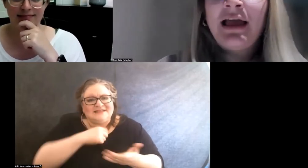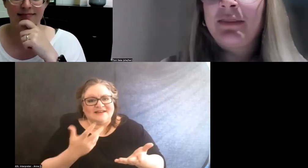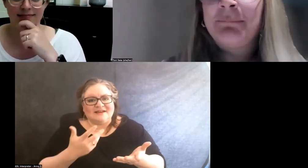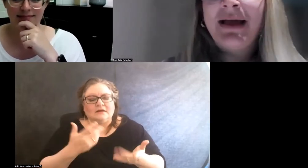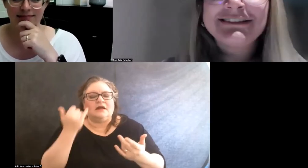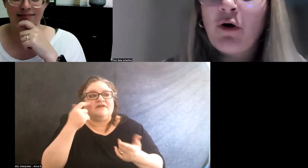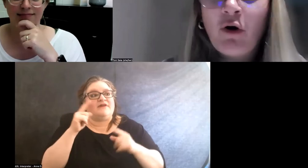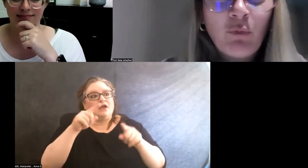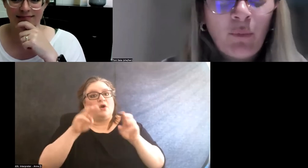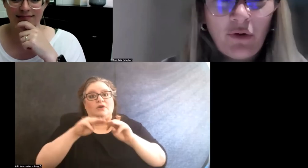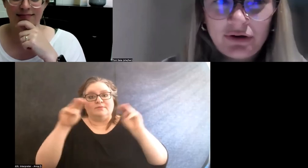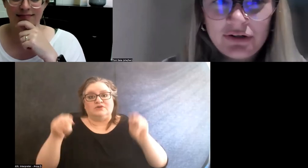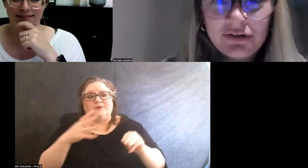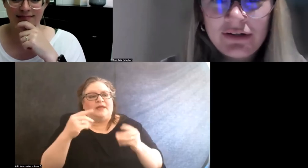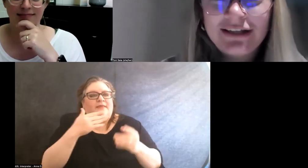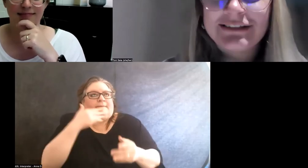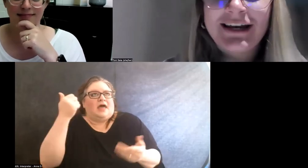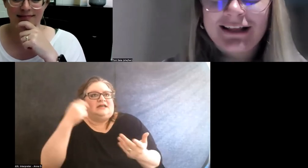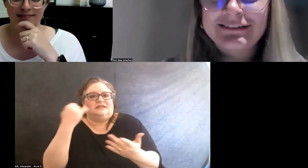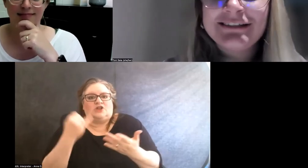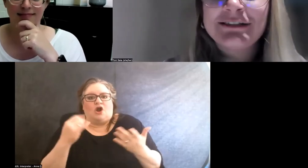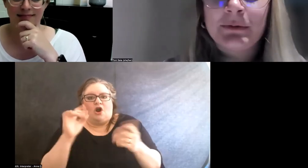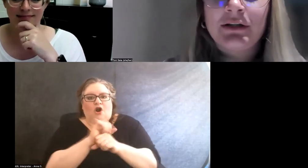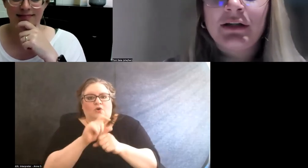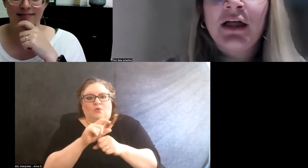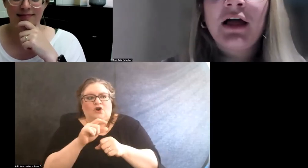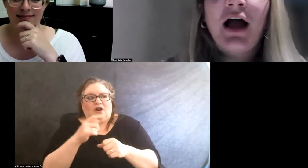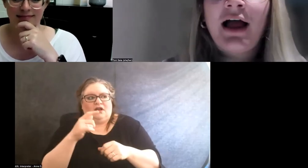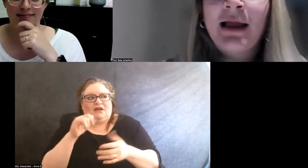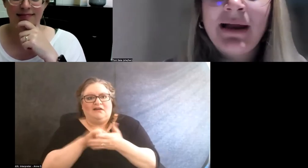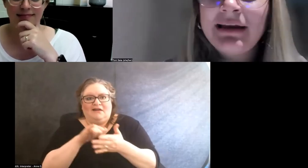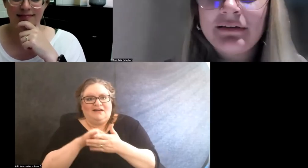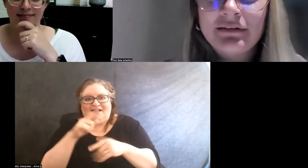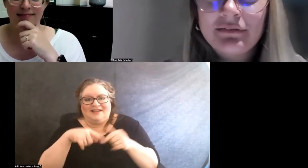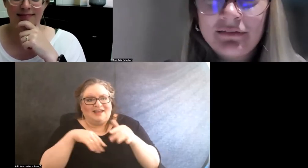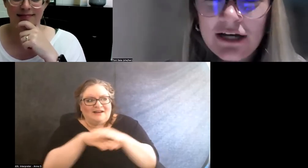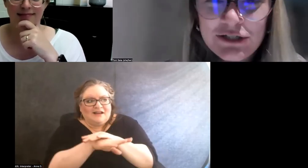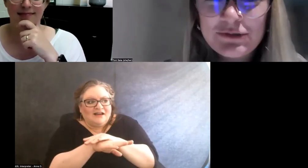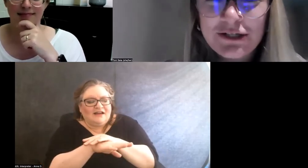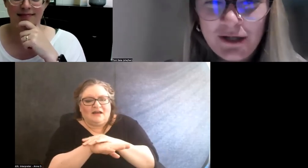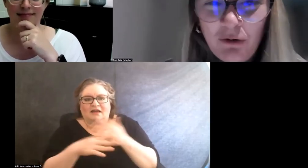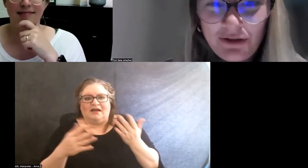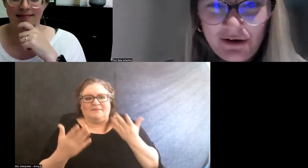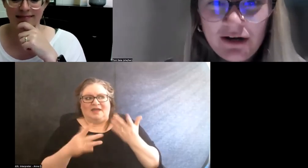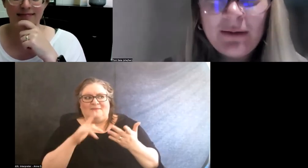and the best artwork is inaccessible, I might not choose to go there.